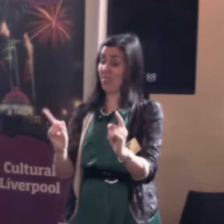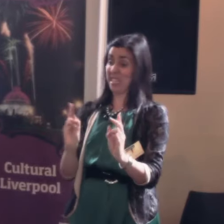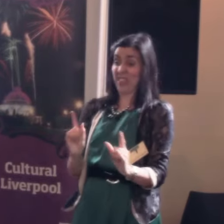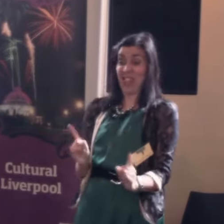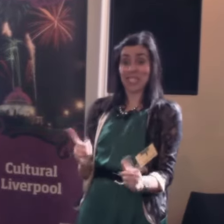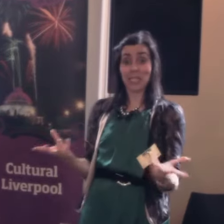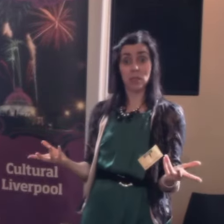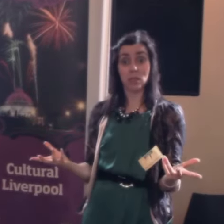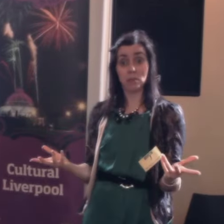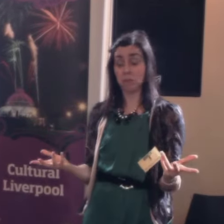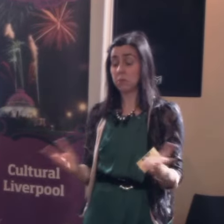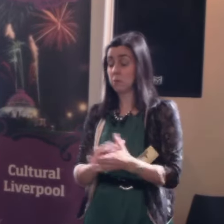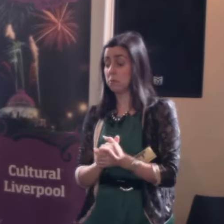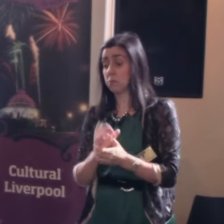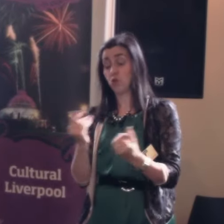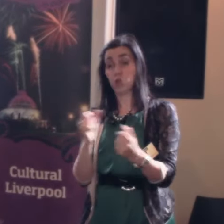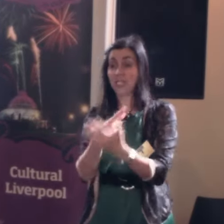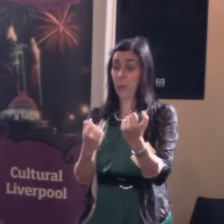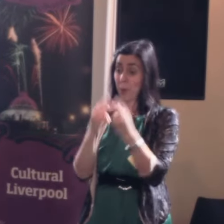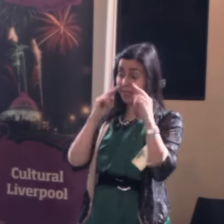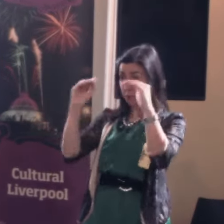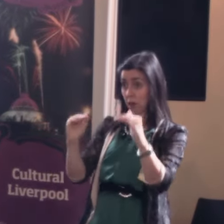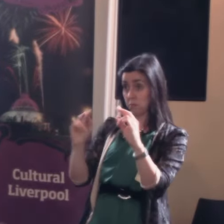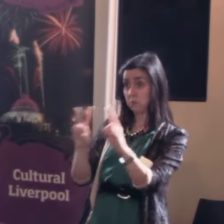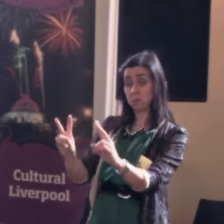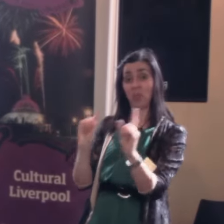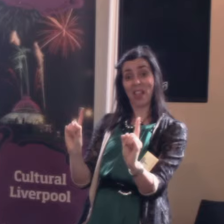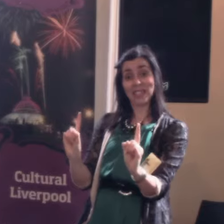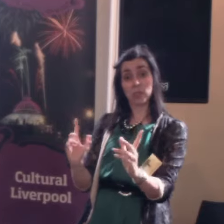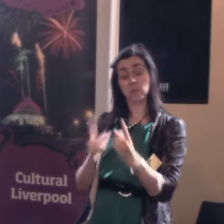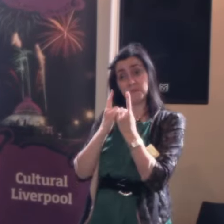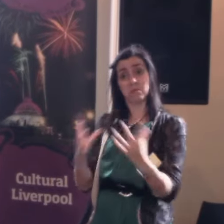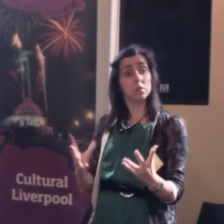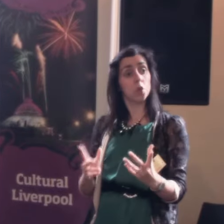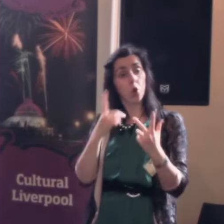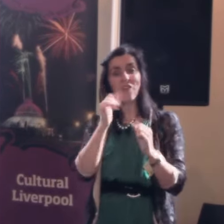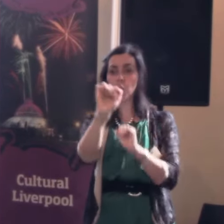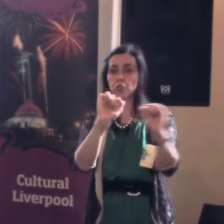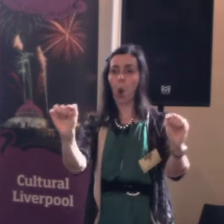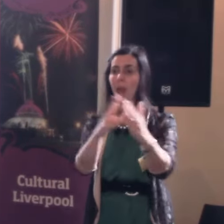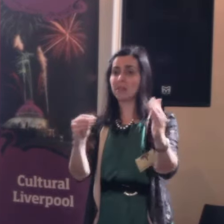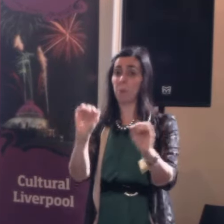It's a way in which some disabled people see the world, and that's illuminating for them and you go and find your own examples of this